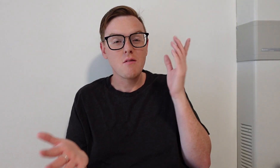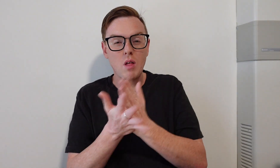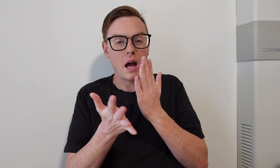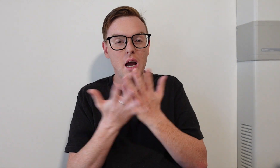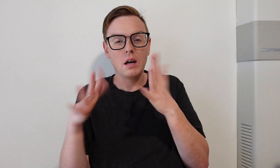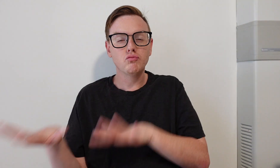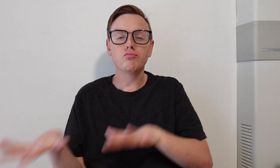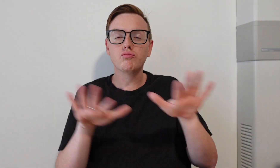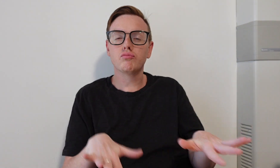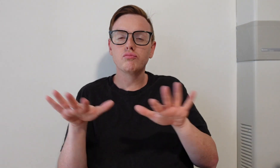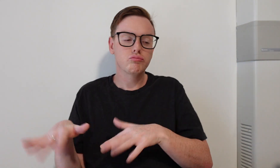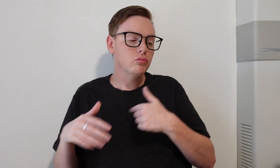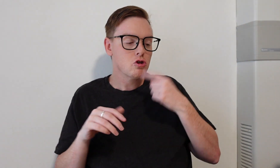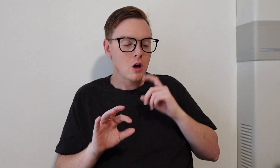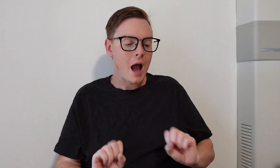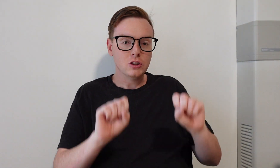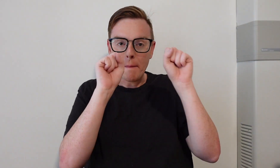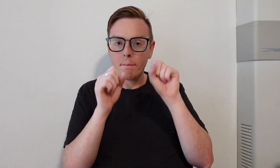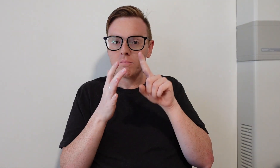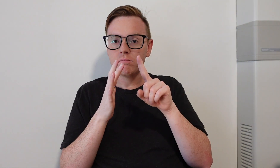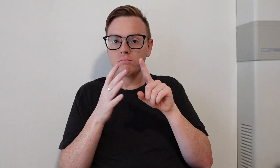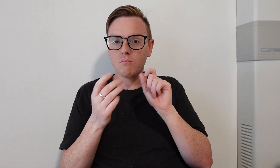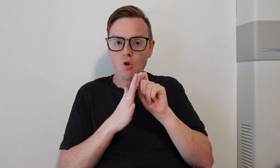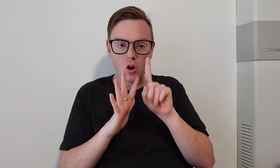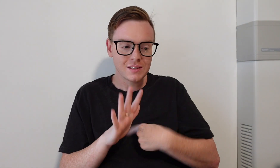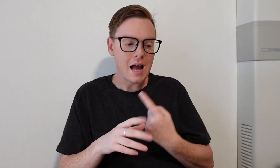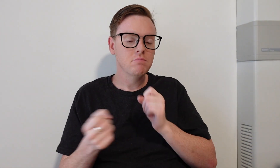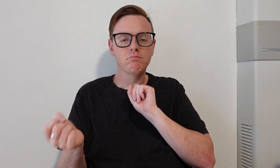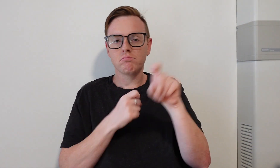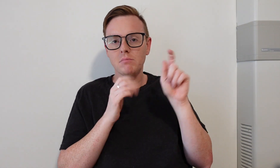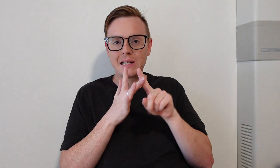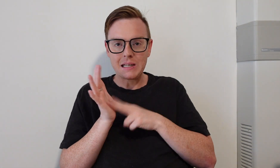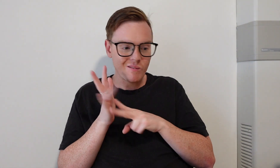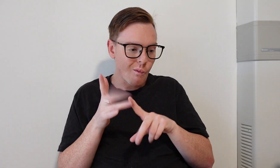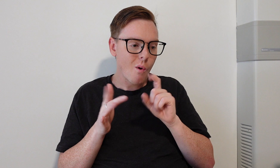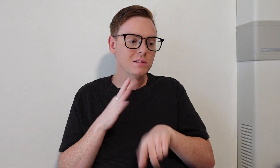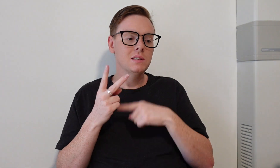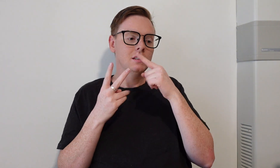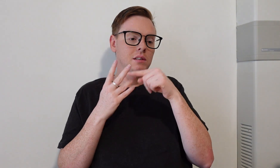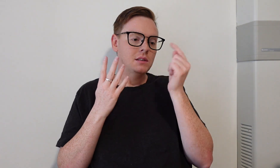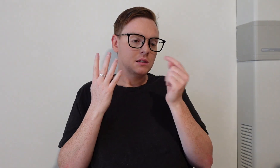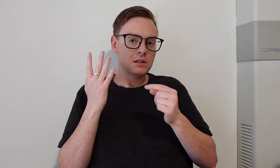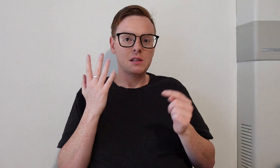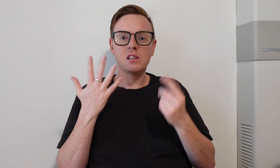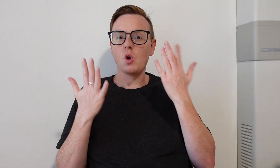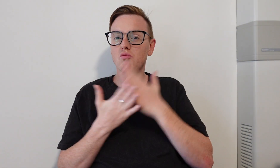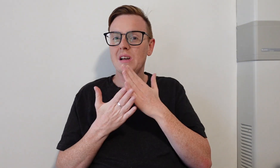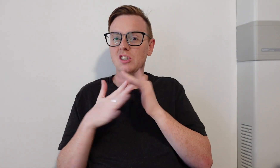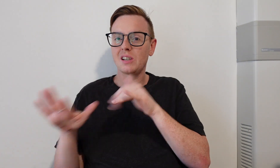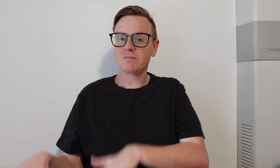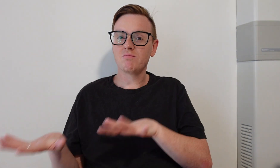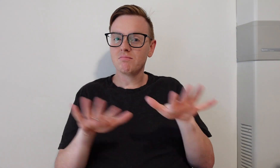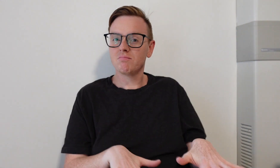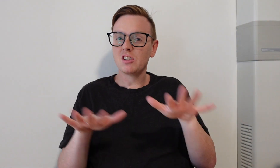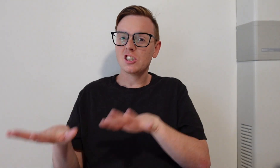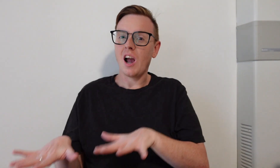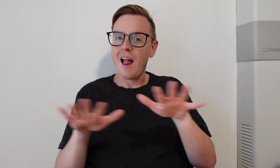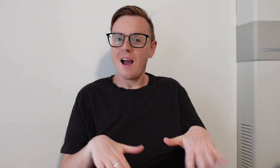Today has been chilling. I've been working on projects and emailing invoices. It's a chill day, really.